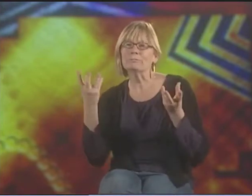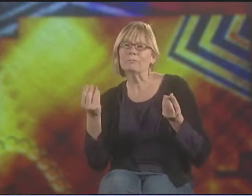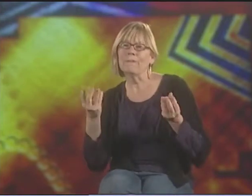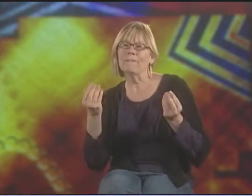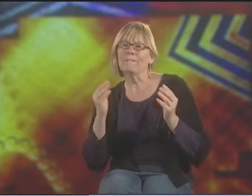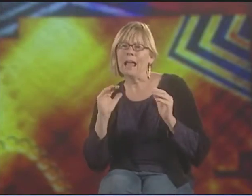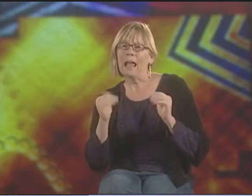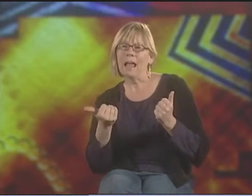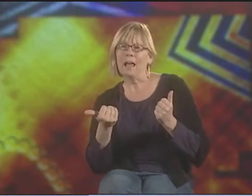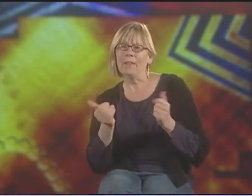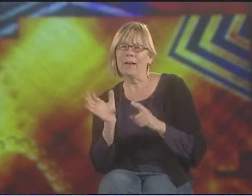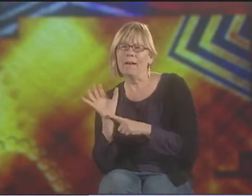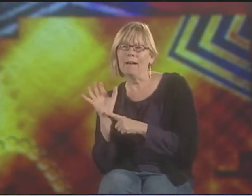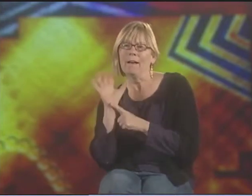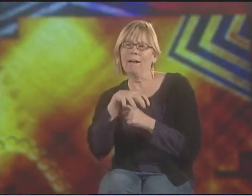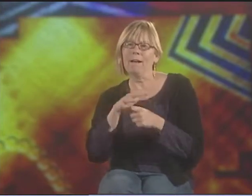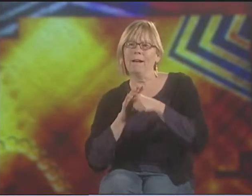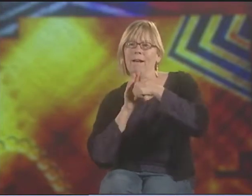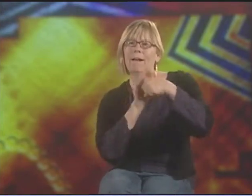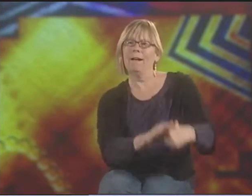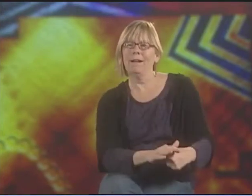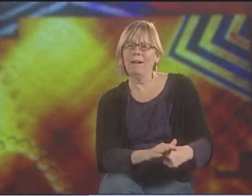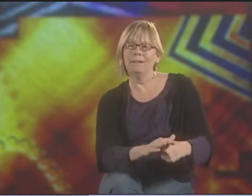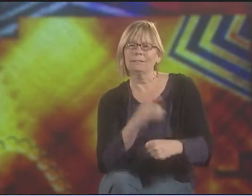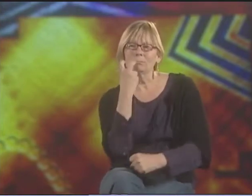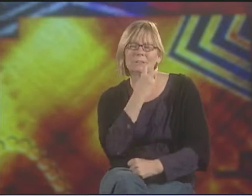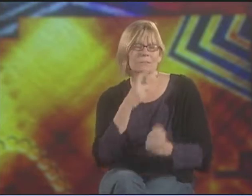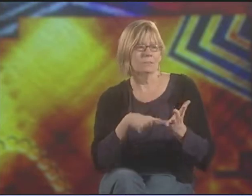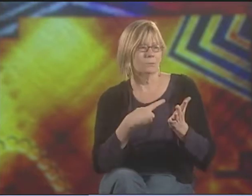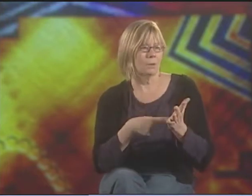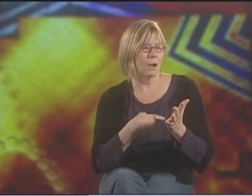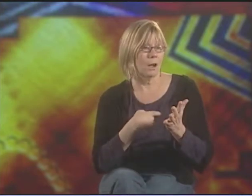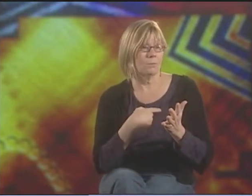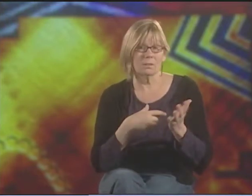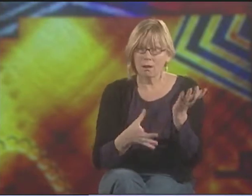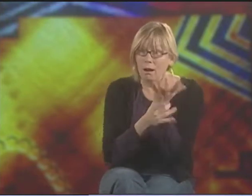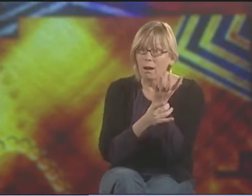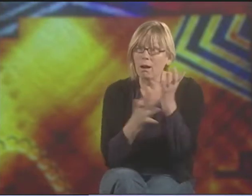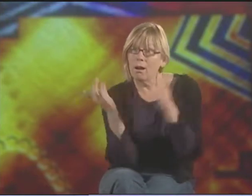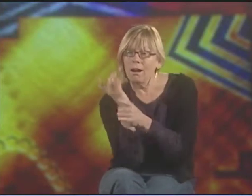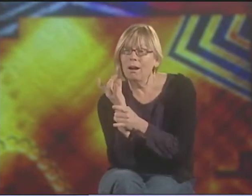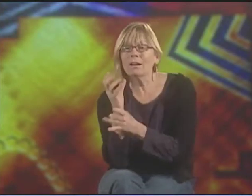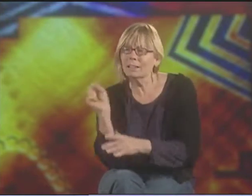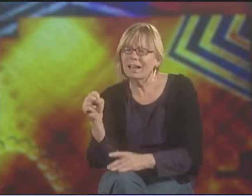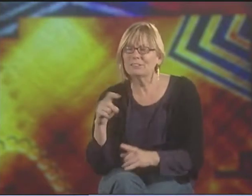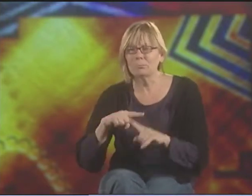AND ALSO, EDUCATION SOMETIMES TRIES TO SOFTEN THIS PROCESS